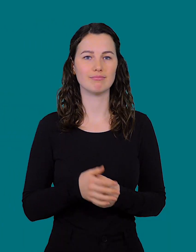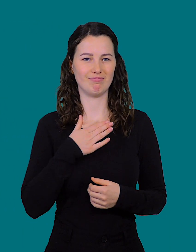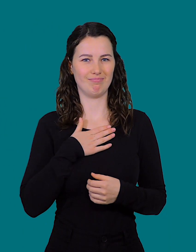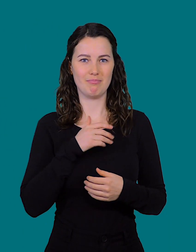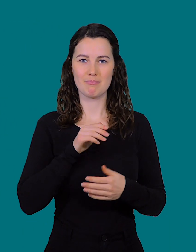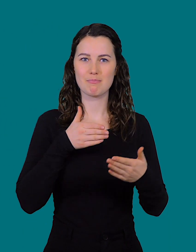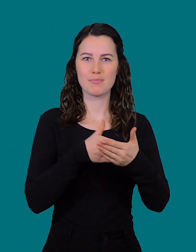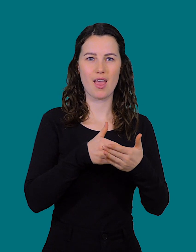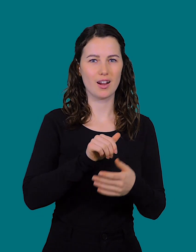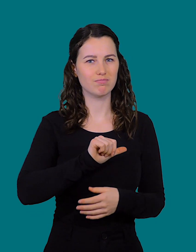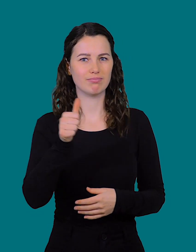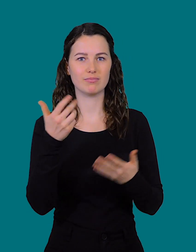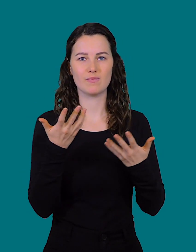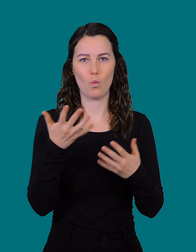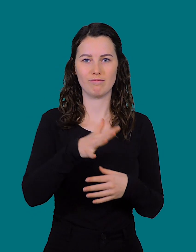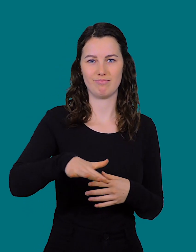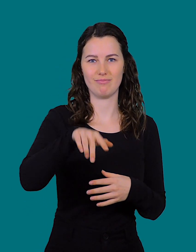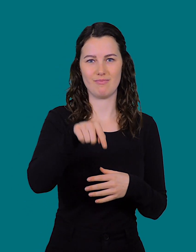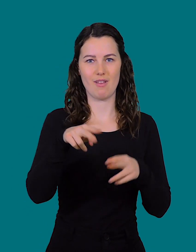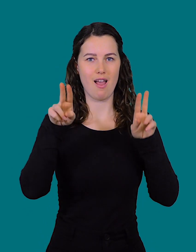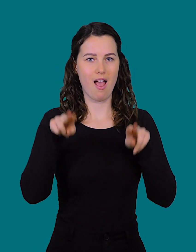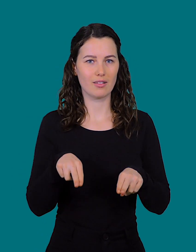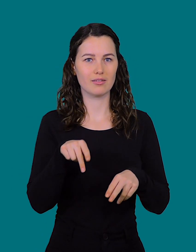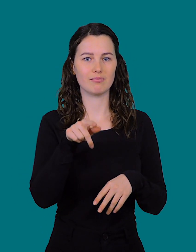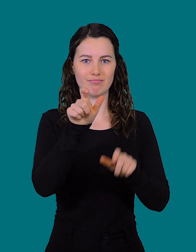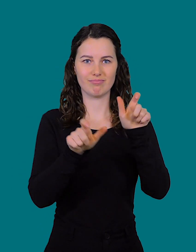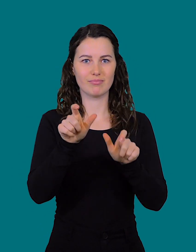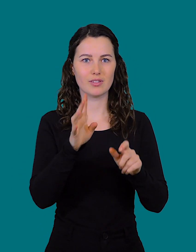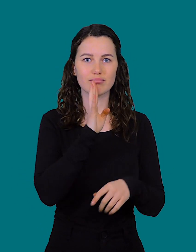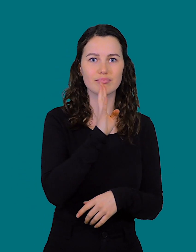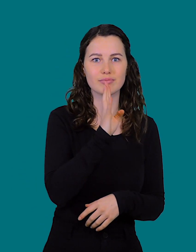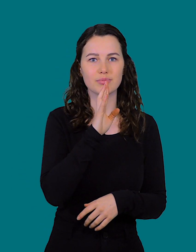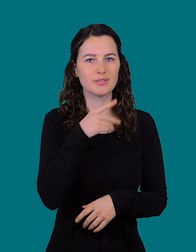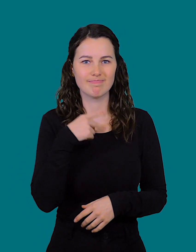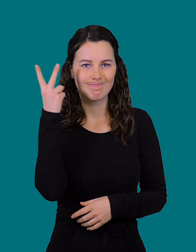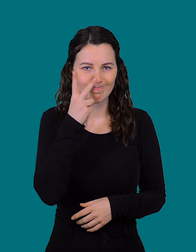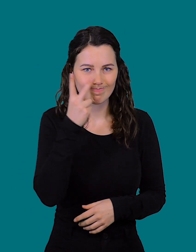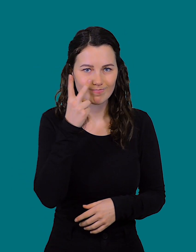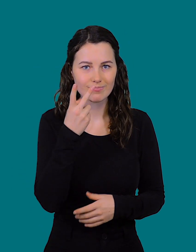She has a big barrier because she doesn't understand what the deputies at the council say